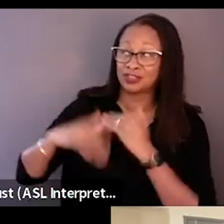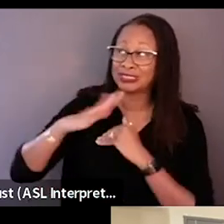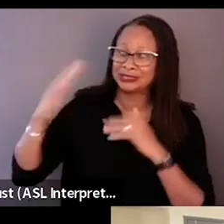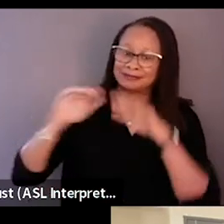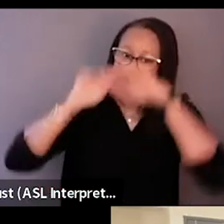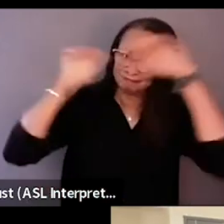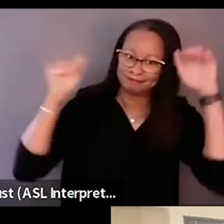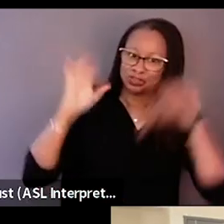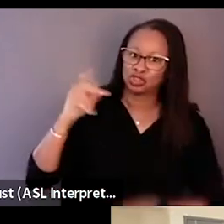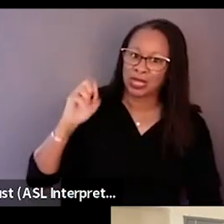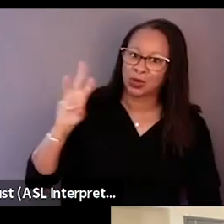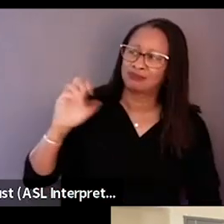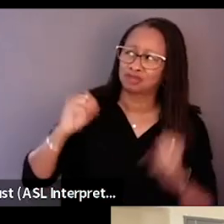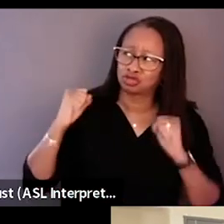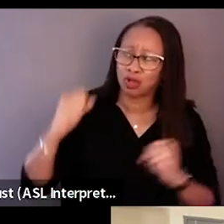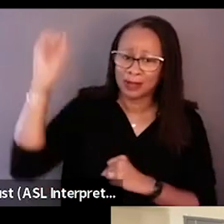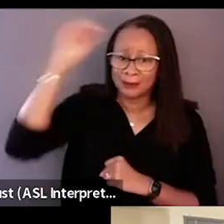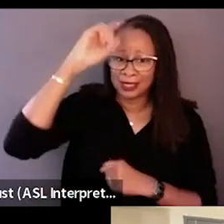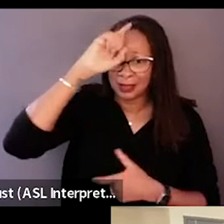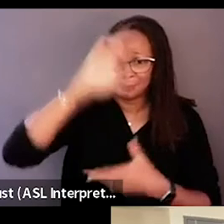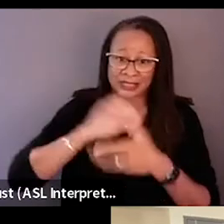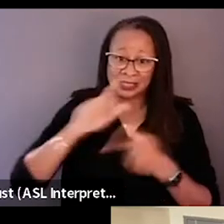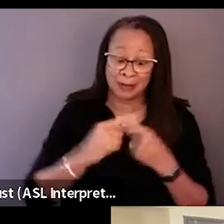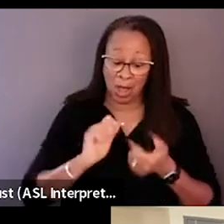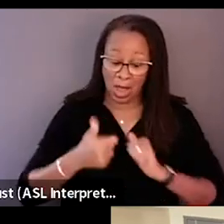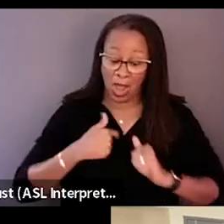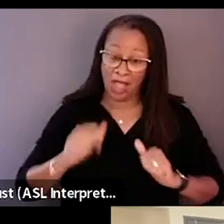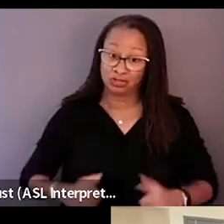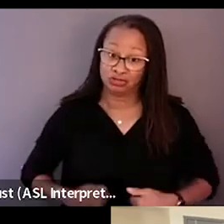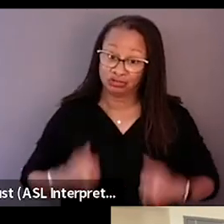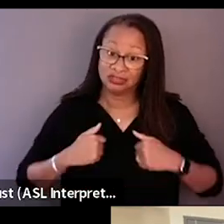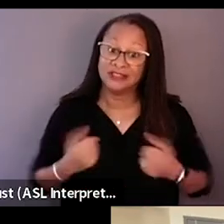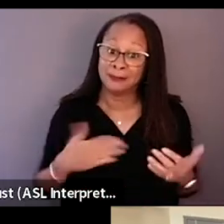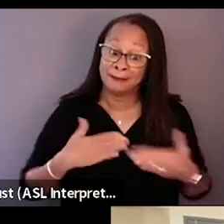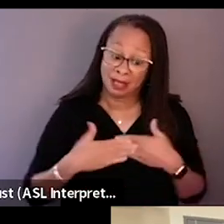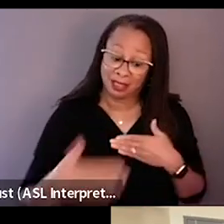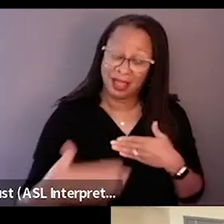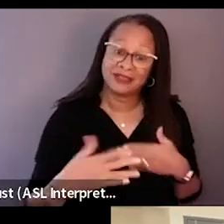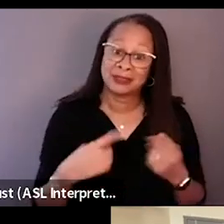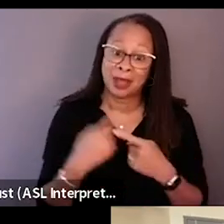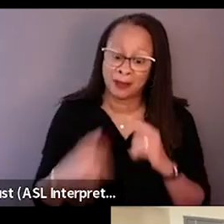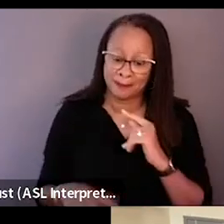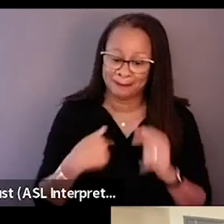He had very strong opinions and beliefs about how I should live. And so it was about me finding my own voice,